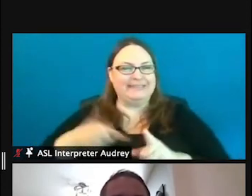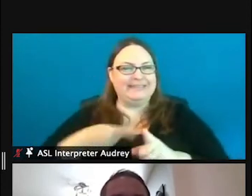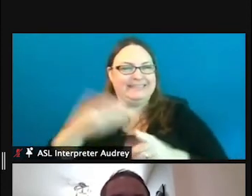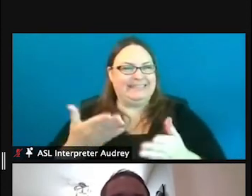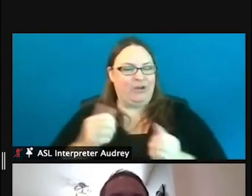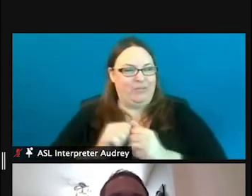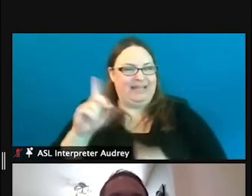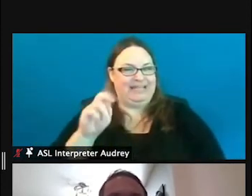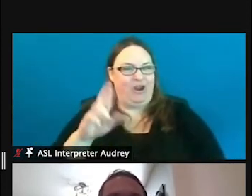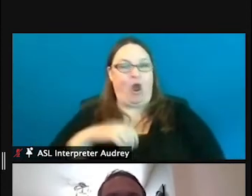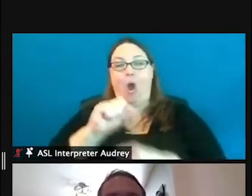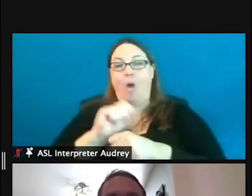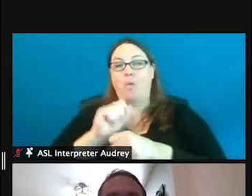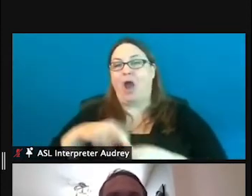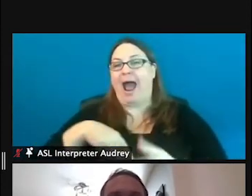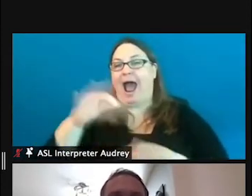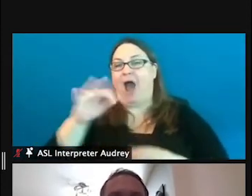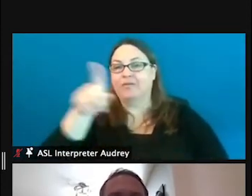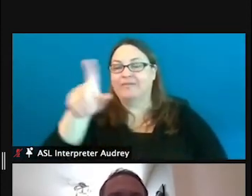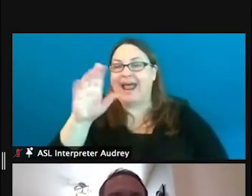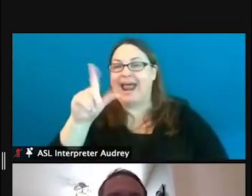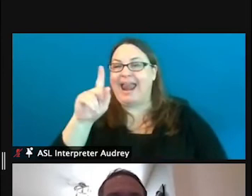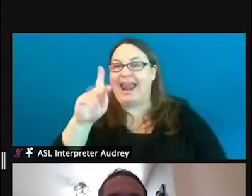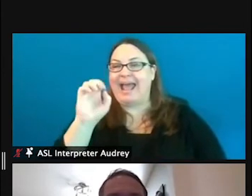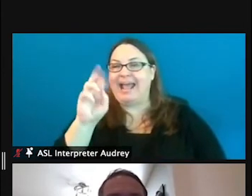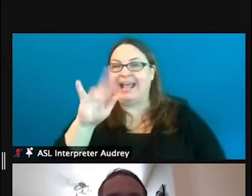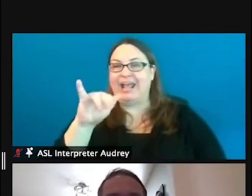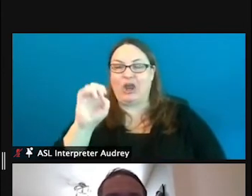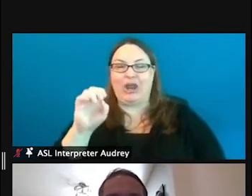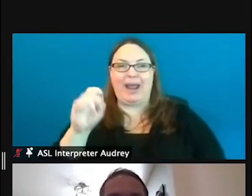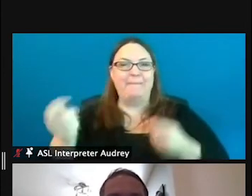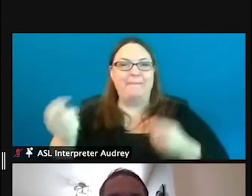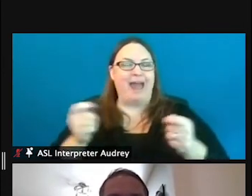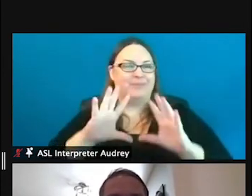out of the Lake Erie Management Unit and that's in southeast Michigan.